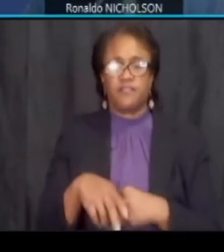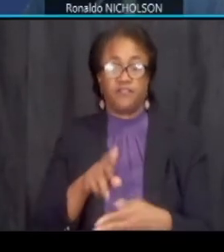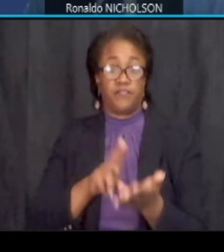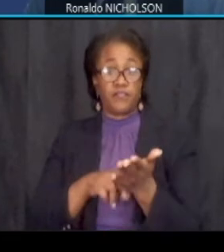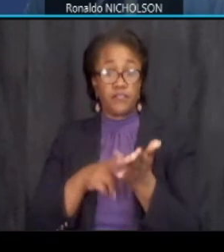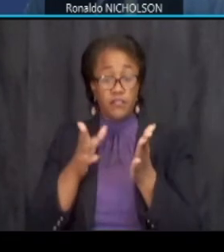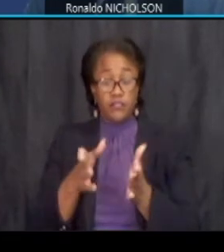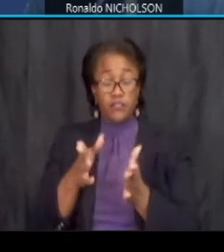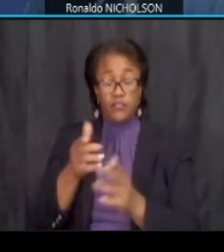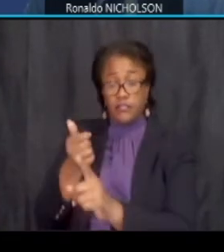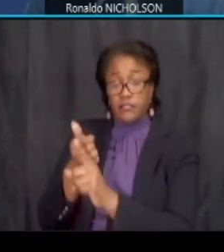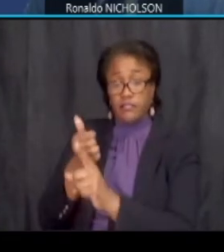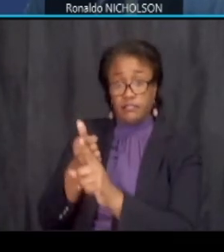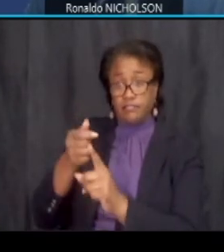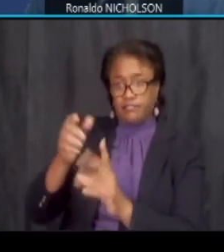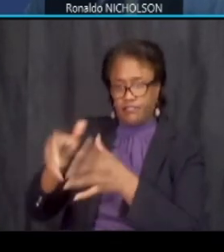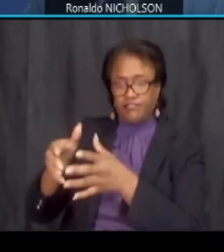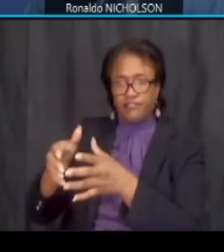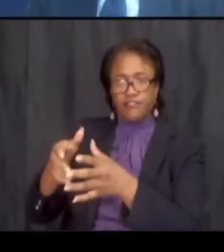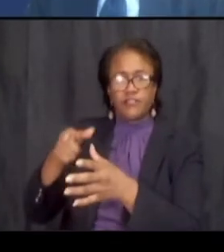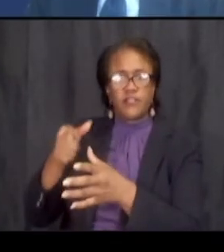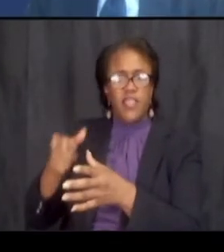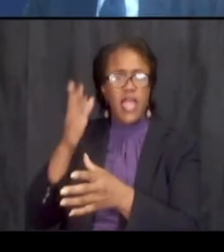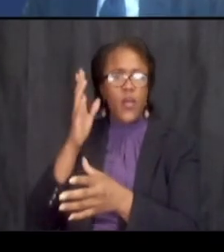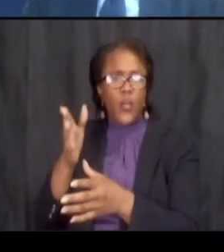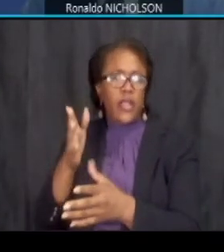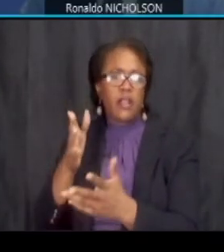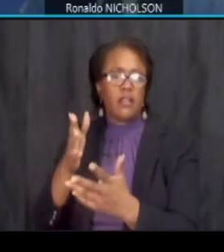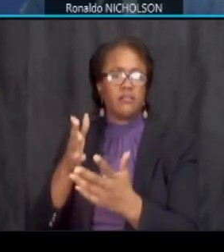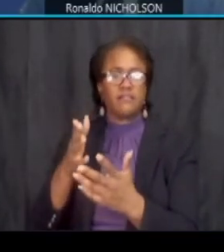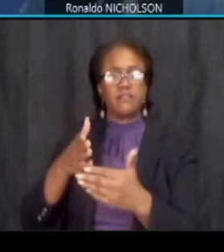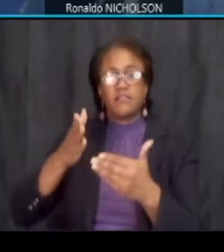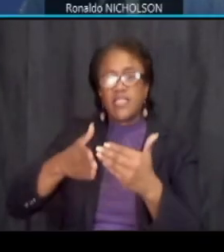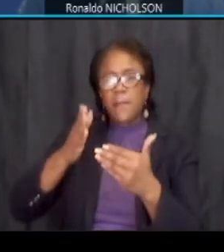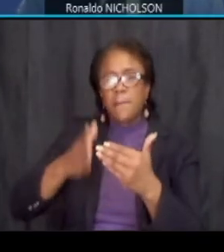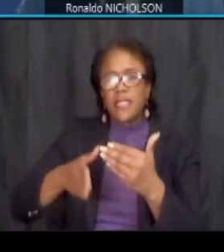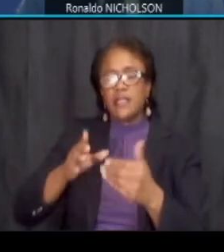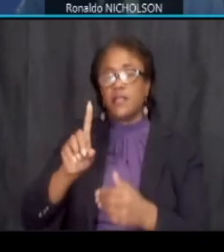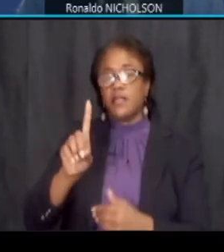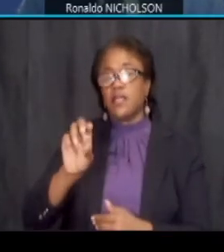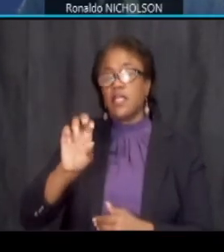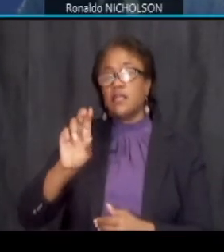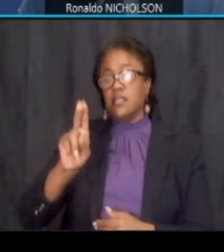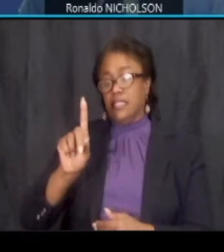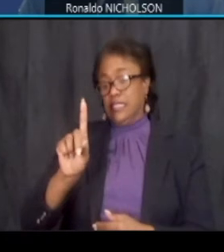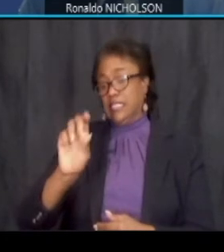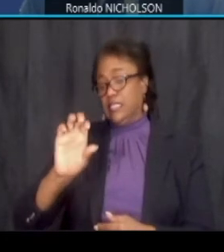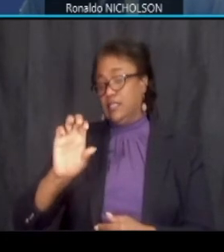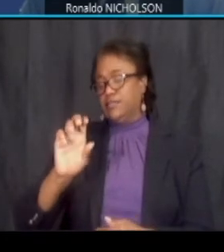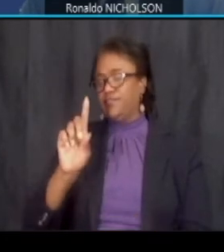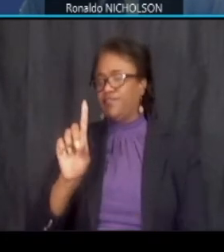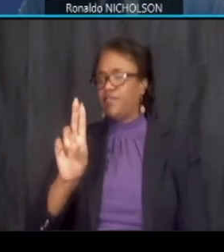um basically completes the duck banks and the feeders that will provide for streetcar